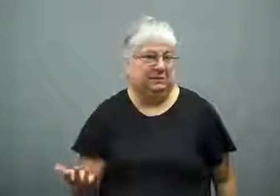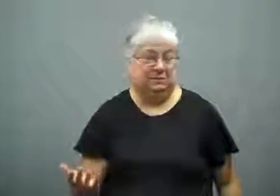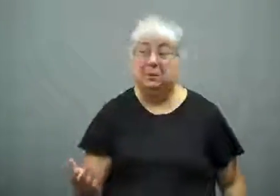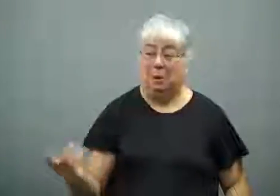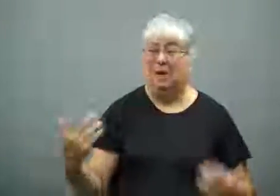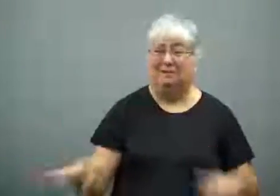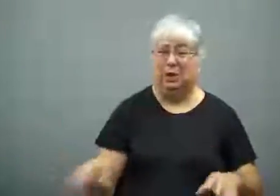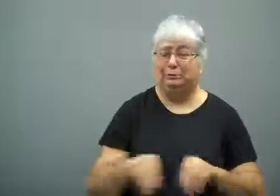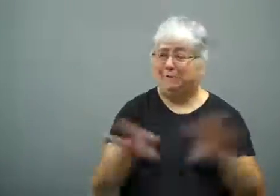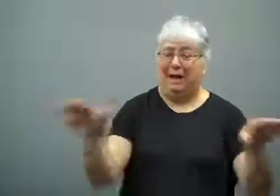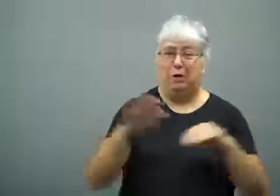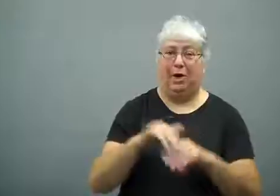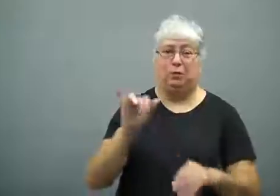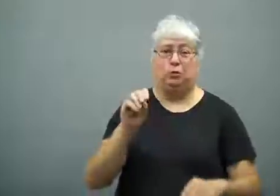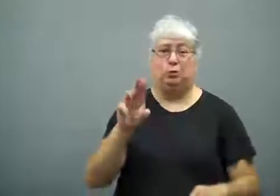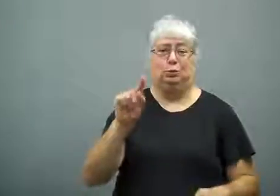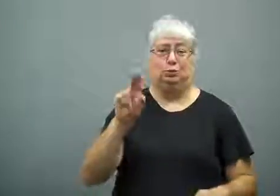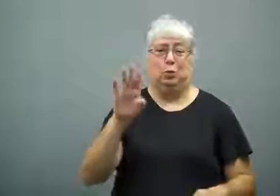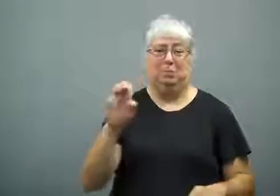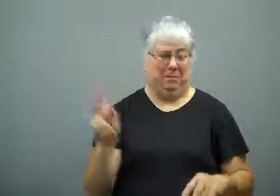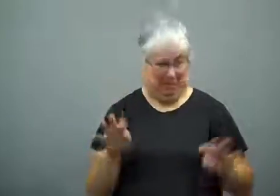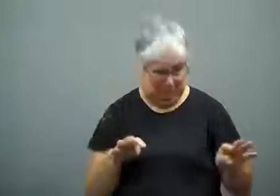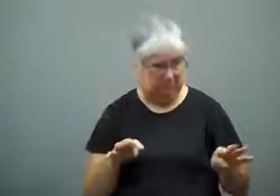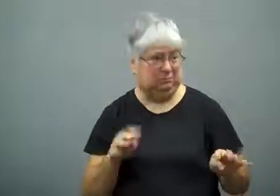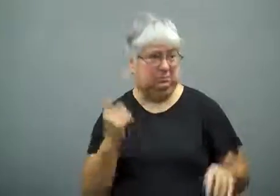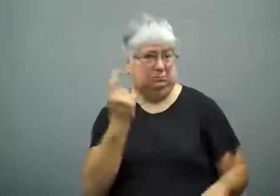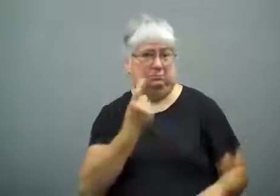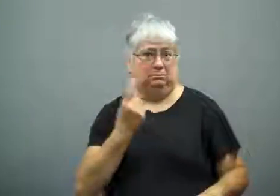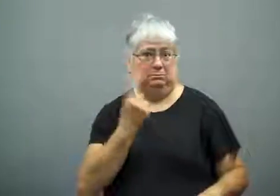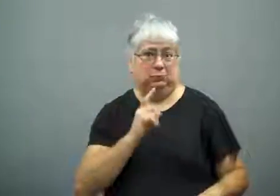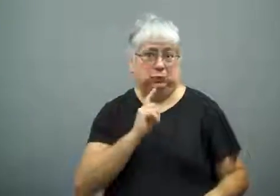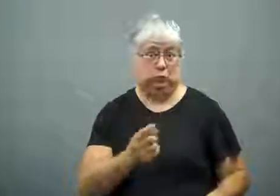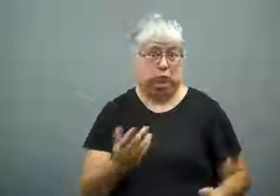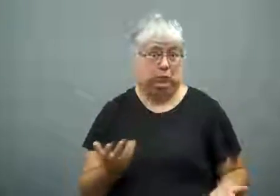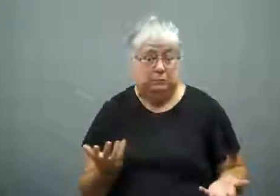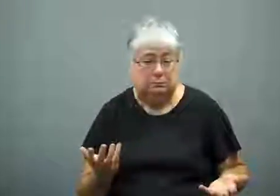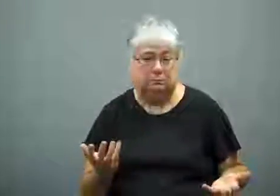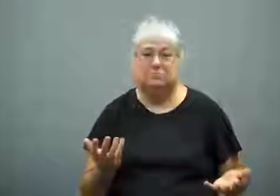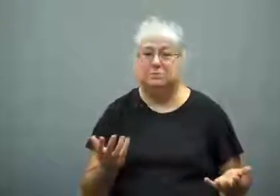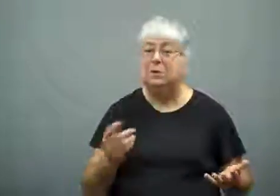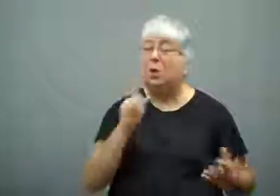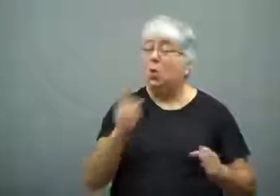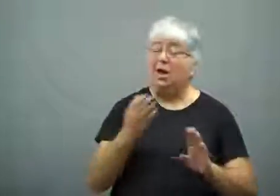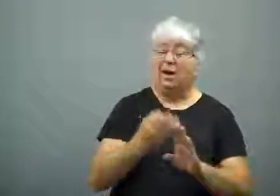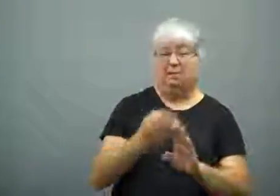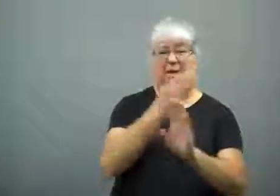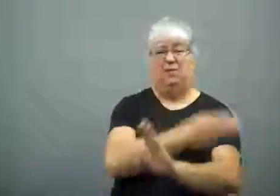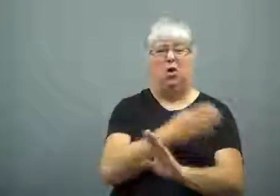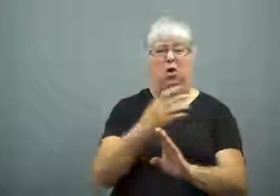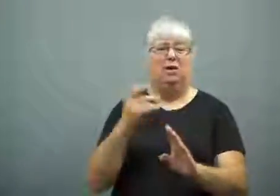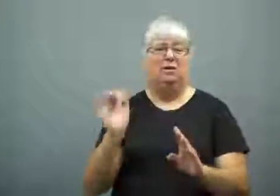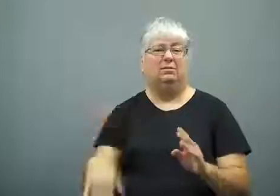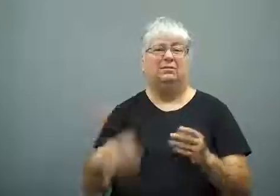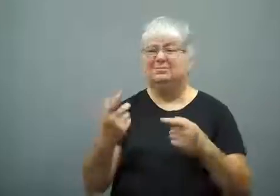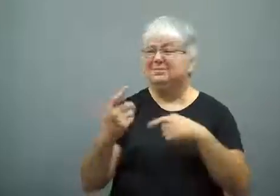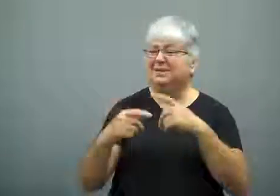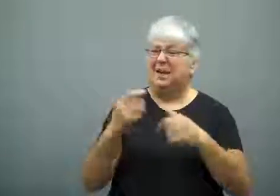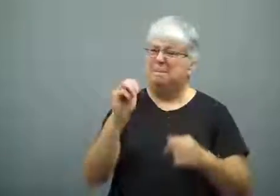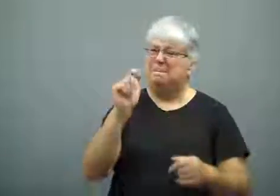The video showed up on YouTube. Whether he's right, we don't know.